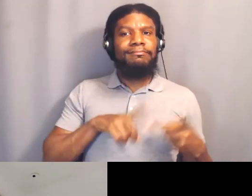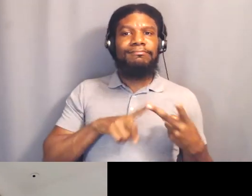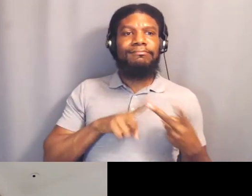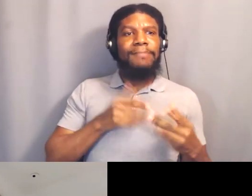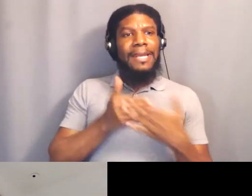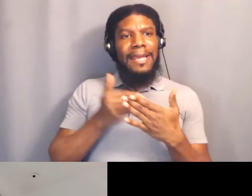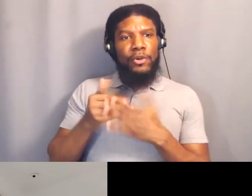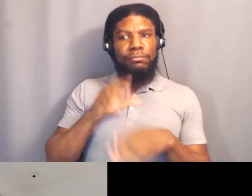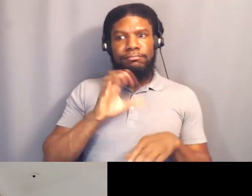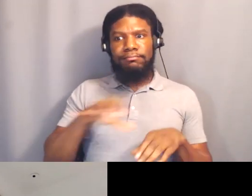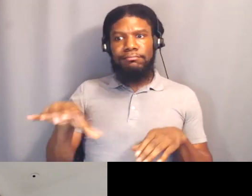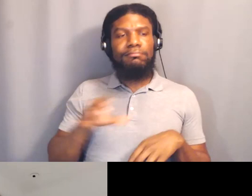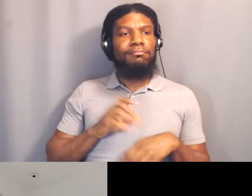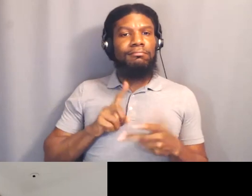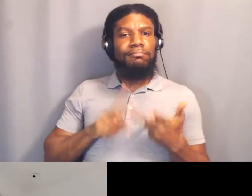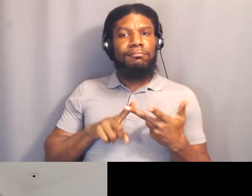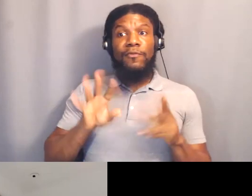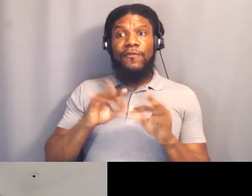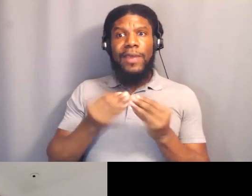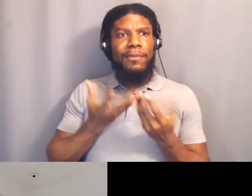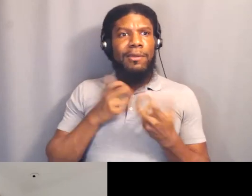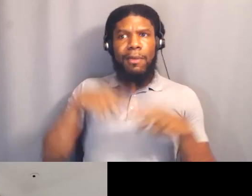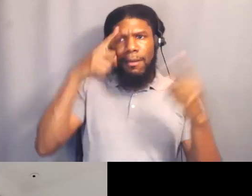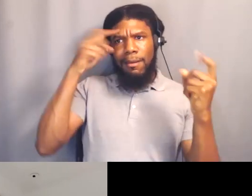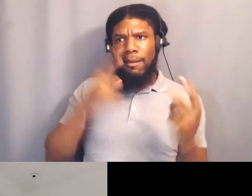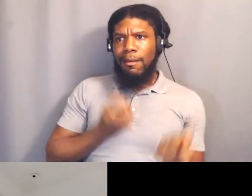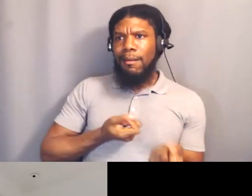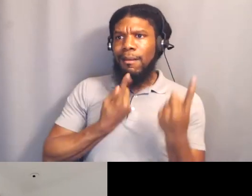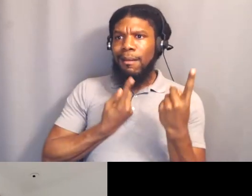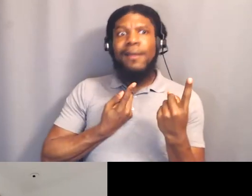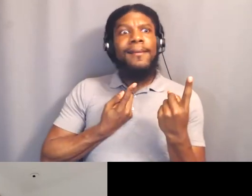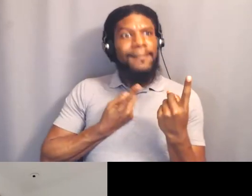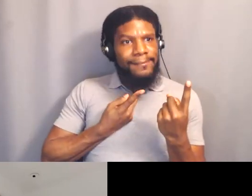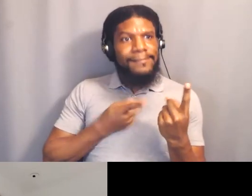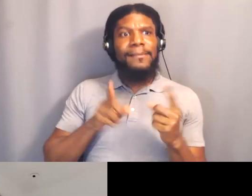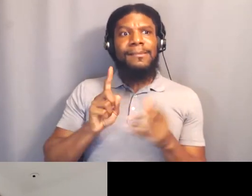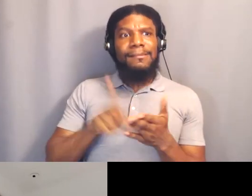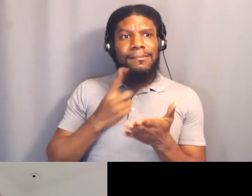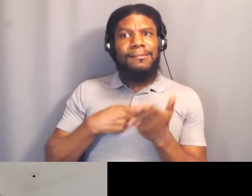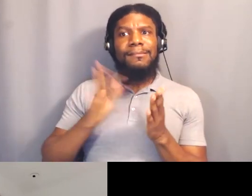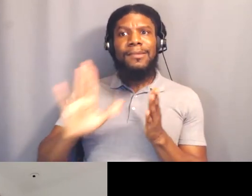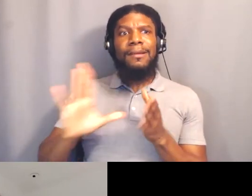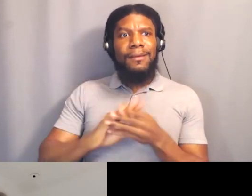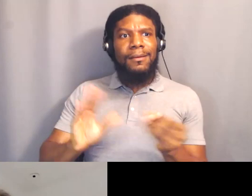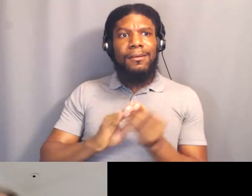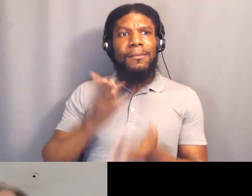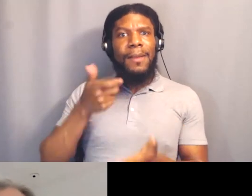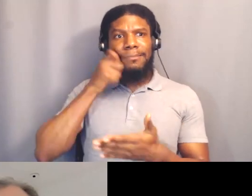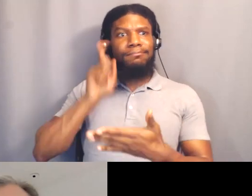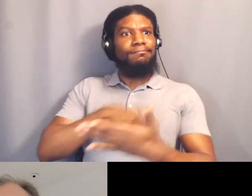speaking up in those spaces is really important. And also often more influential